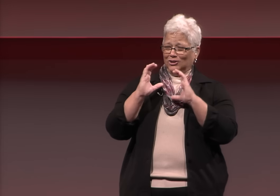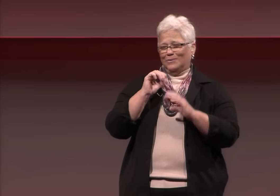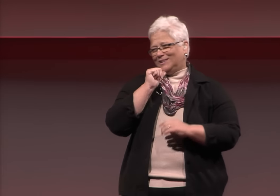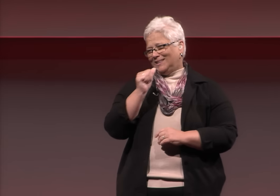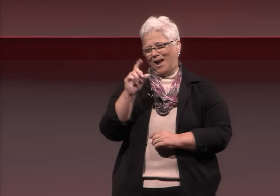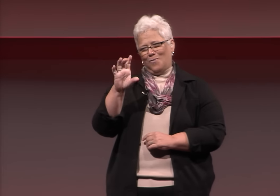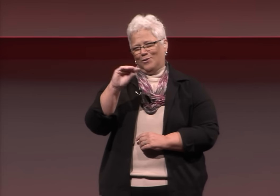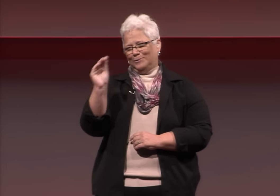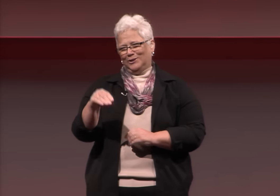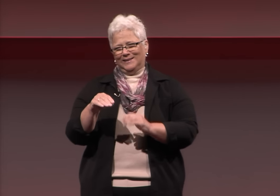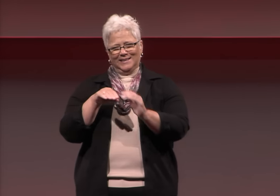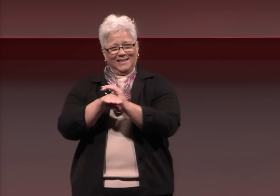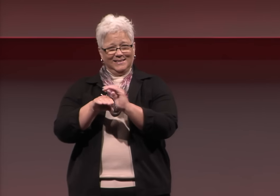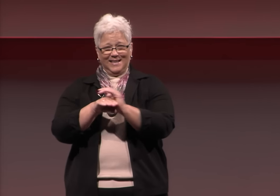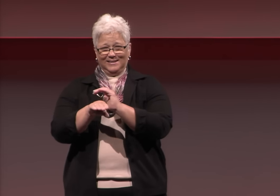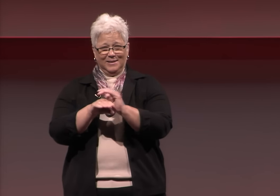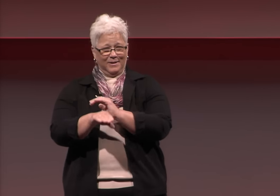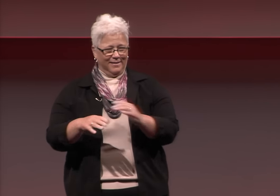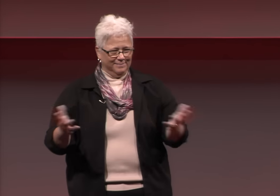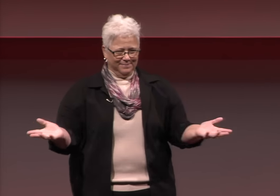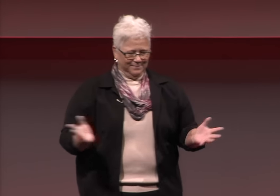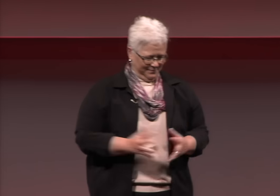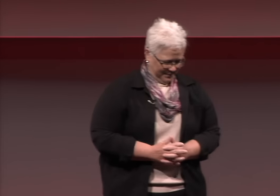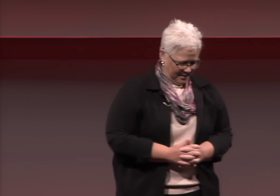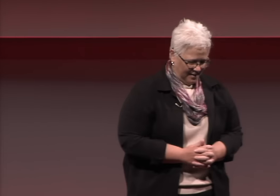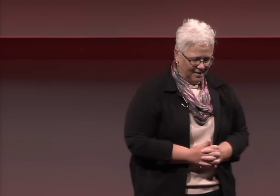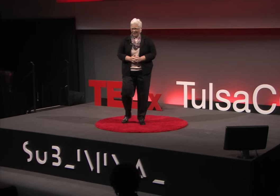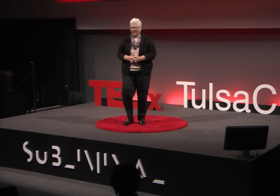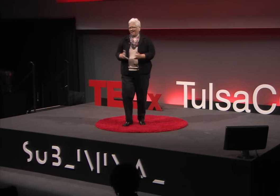Communication was not always there with a hundred percent access.